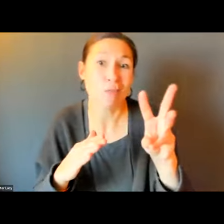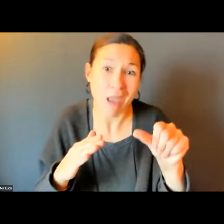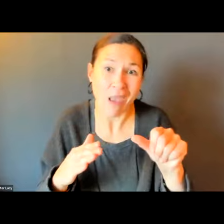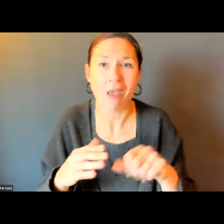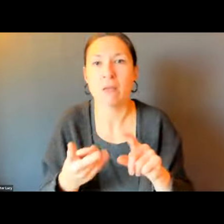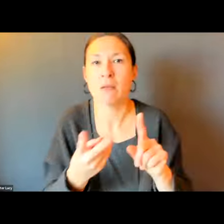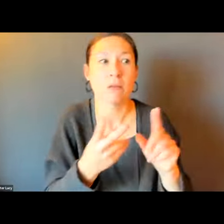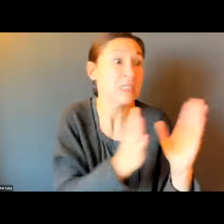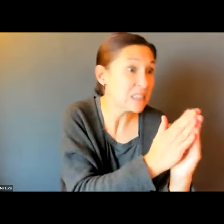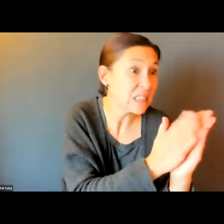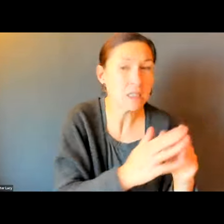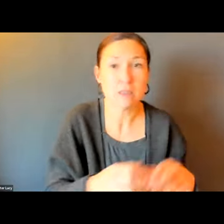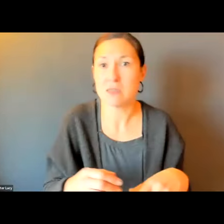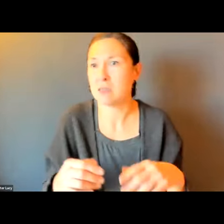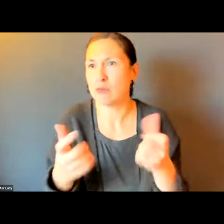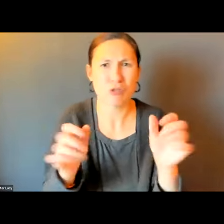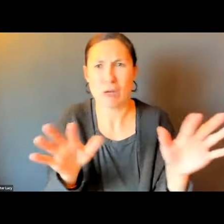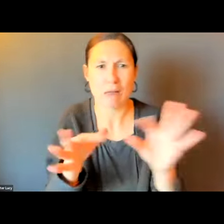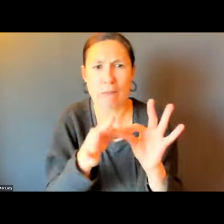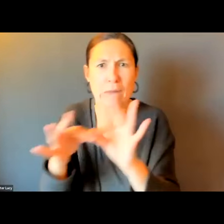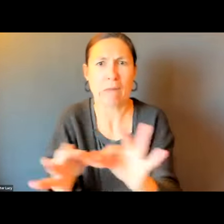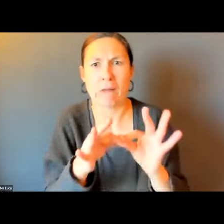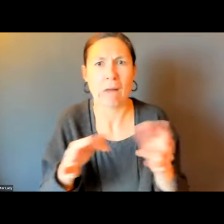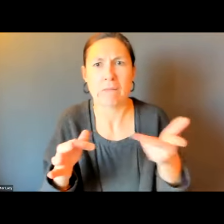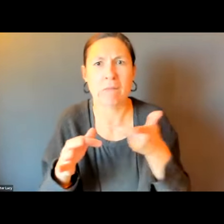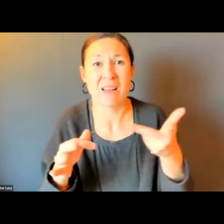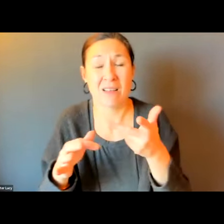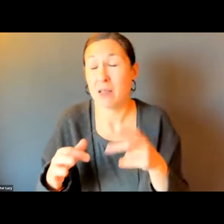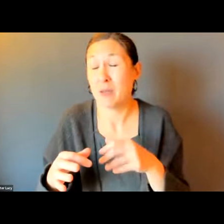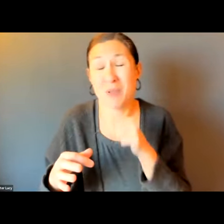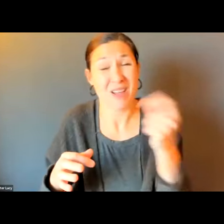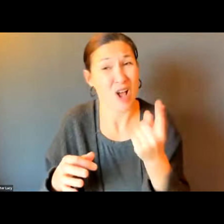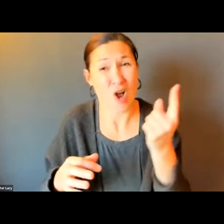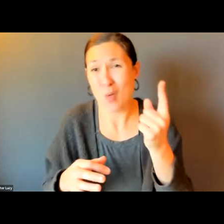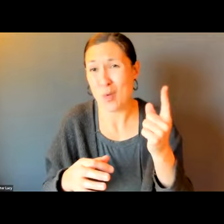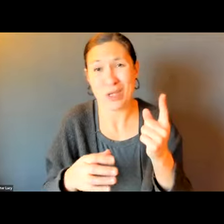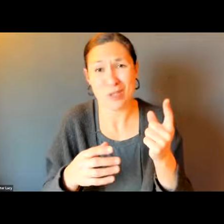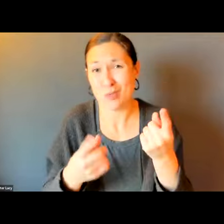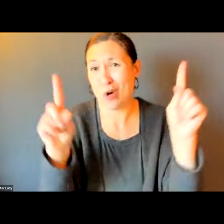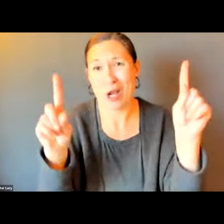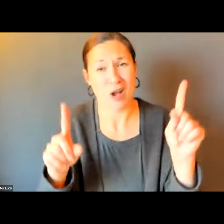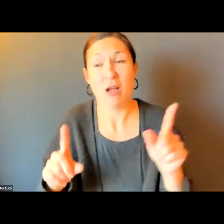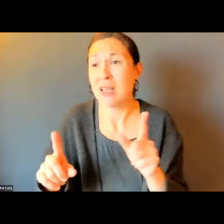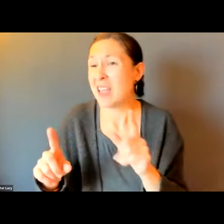BETWEEN SYSTEM-WIDE ACCESSIBILITY, CITIES AND TOWNS PLANNING. THAT DOESN'T MEAN WE GET IT RIGHT.